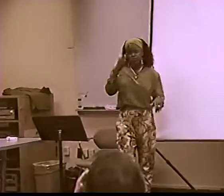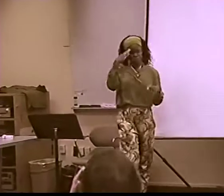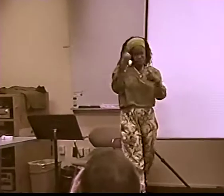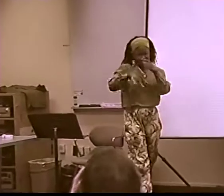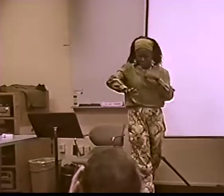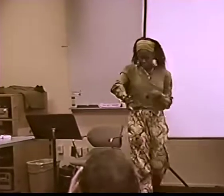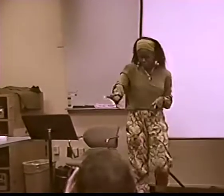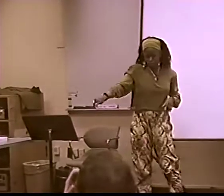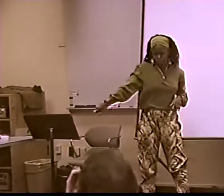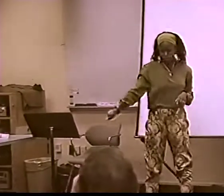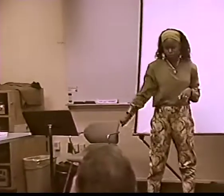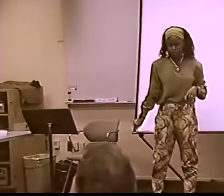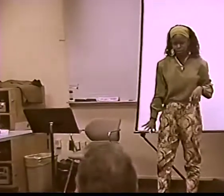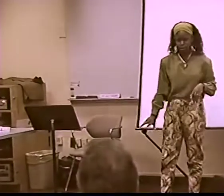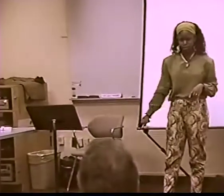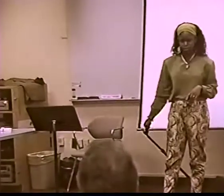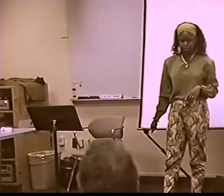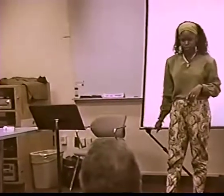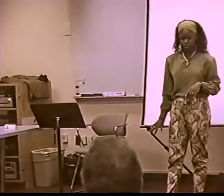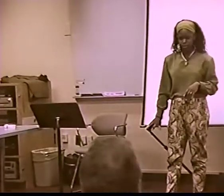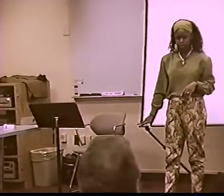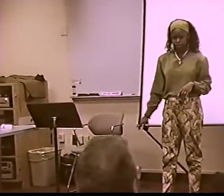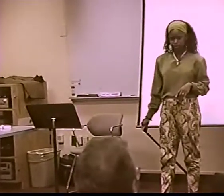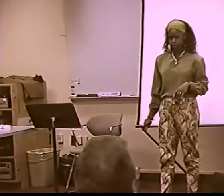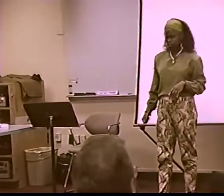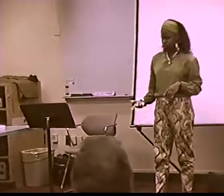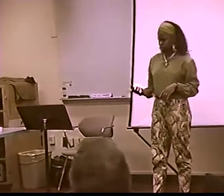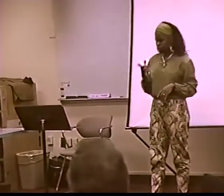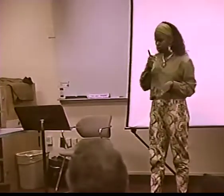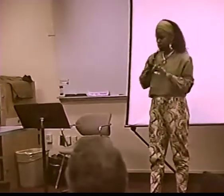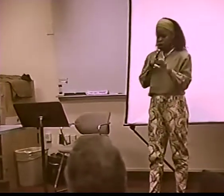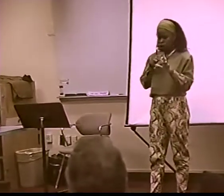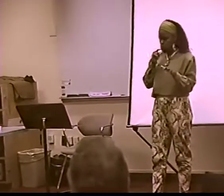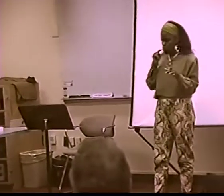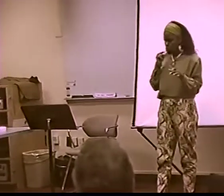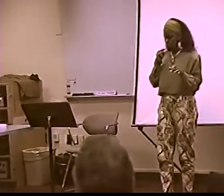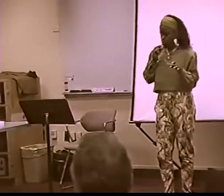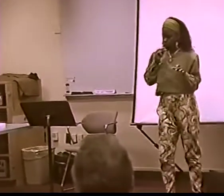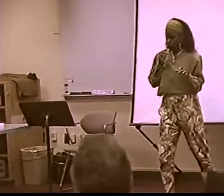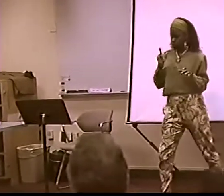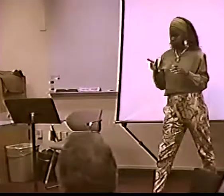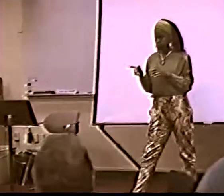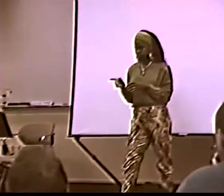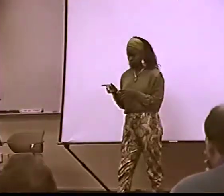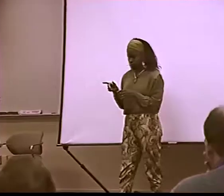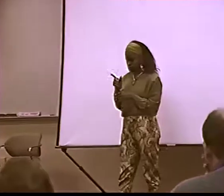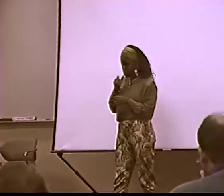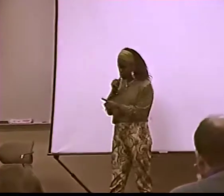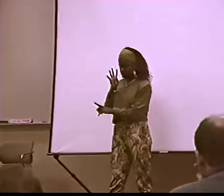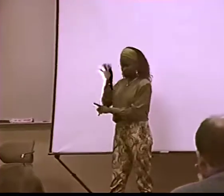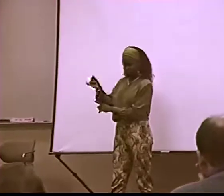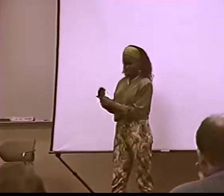YES, THEY DO USE BLACK SIGN LANGUAGE WHEN THEY JUST HANGIN' OUT WITH EACH OTHER. OK, NOW, UM--A LOT OF PEOPLE-- WHAT ABOUT THIS WAY?